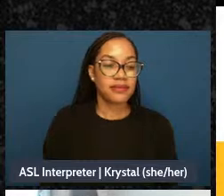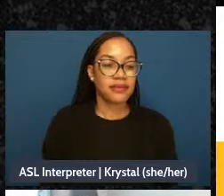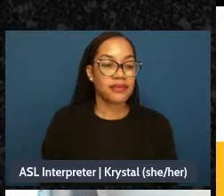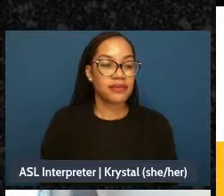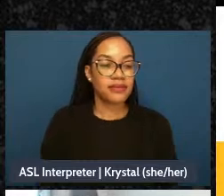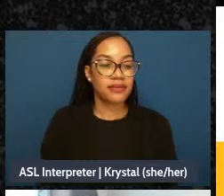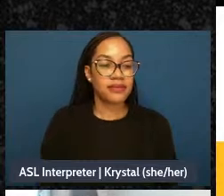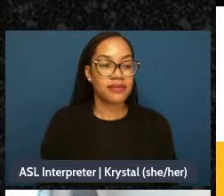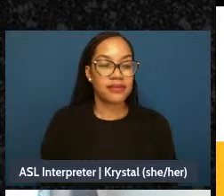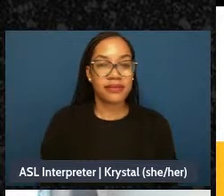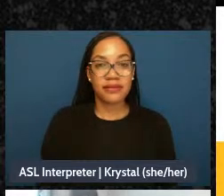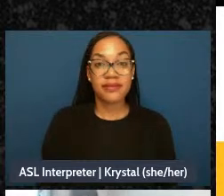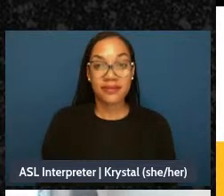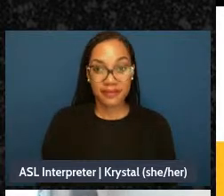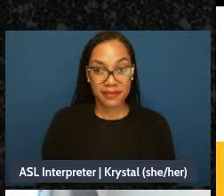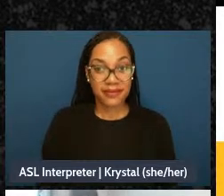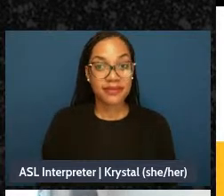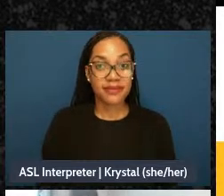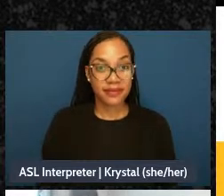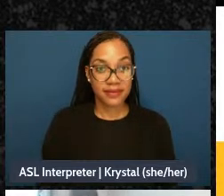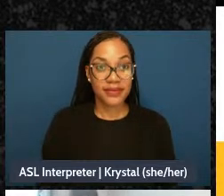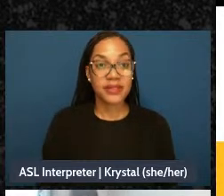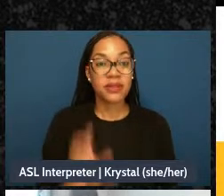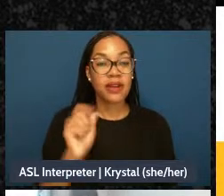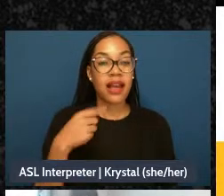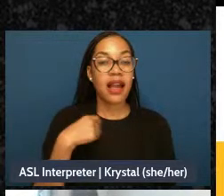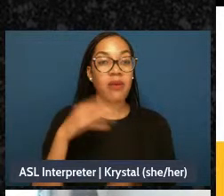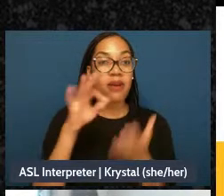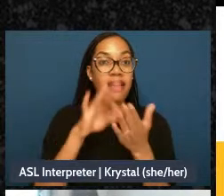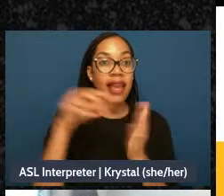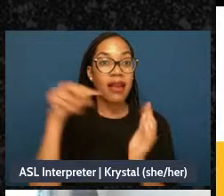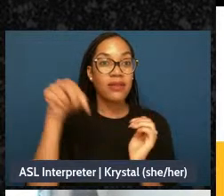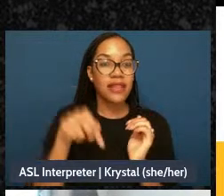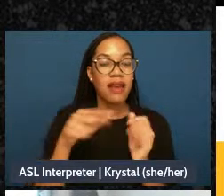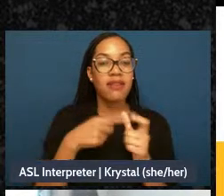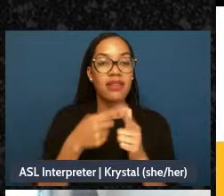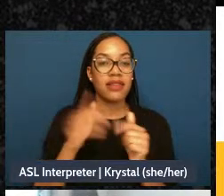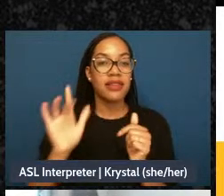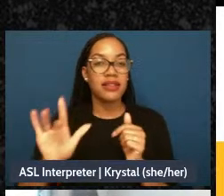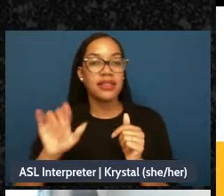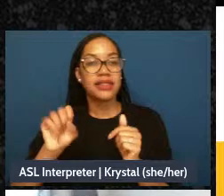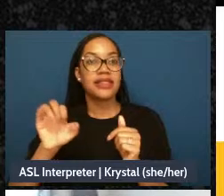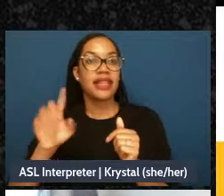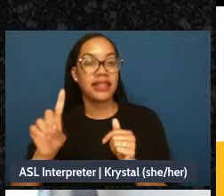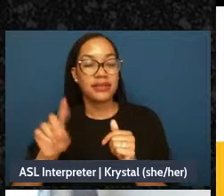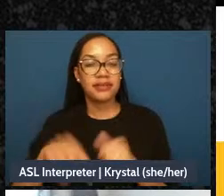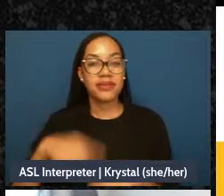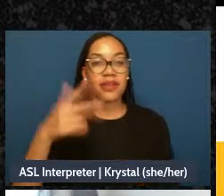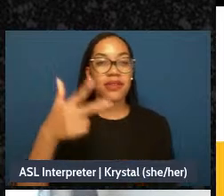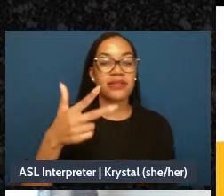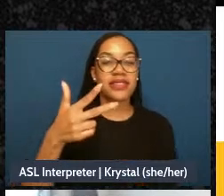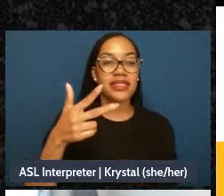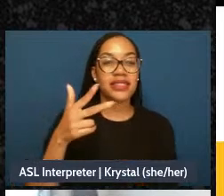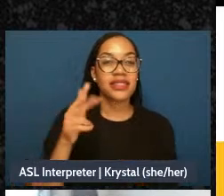And I'm going to count down and then you can press send in three, two,